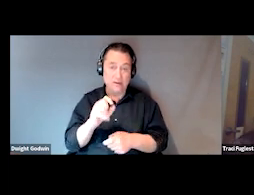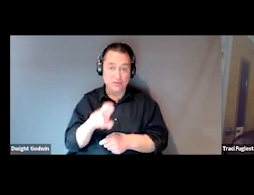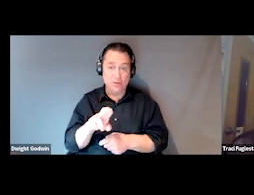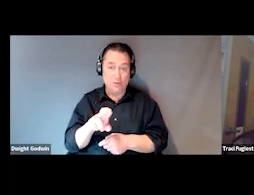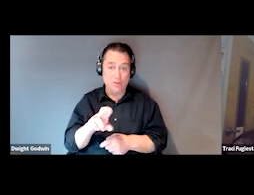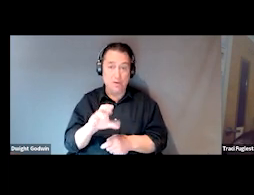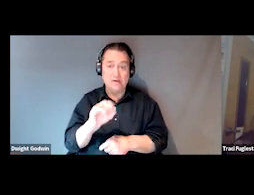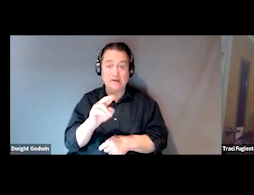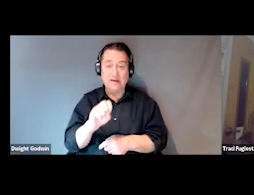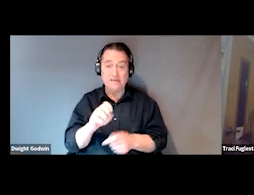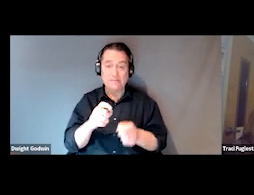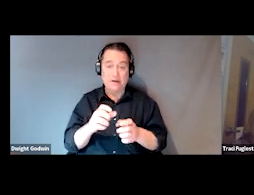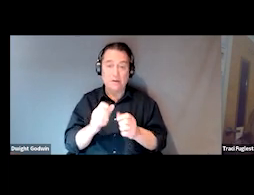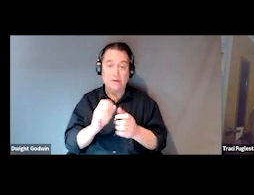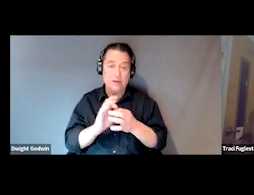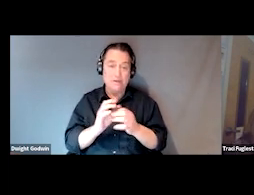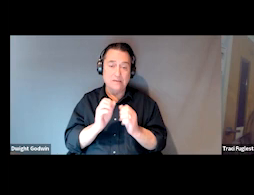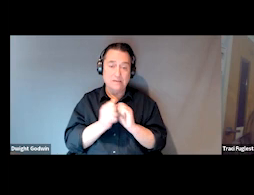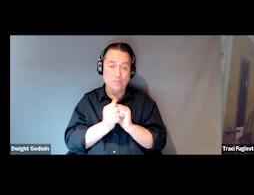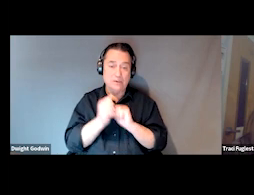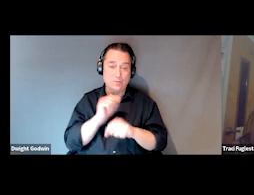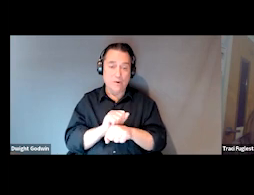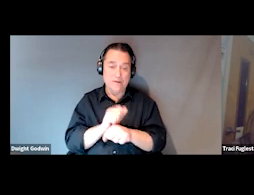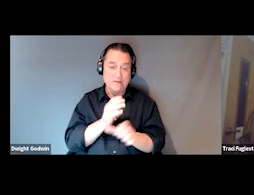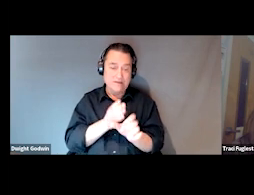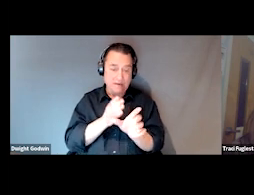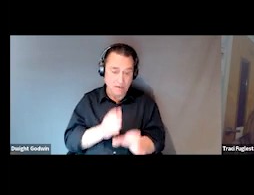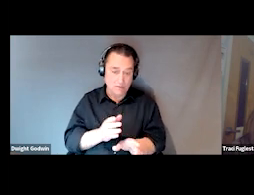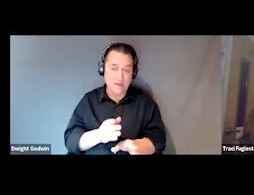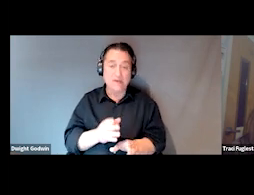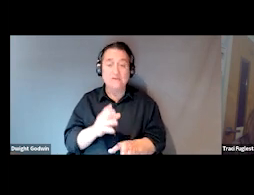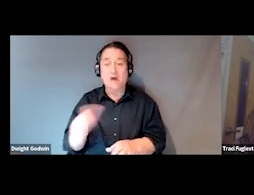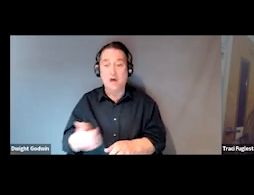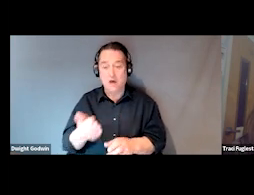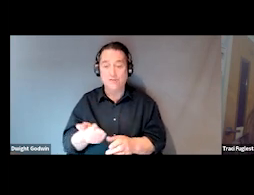with psychiatrists and other providers and physicians and specialists.